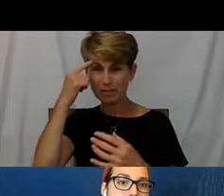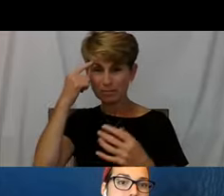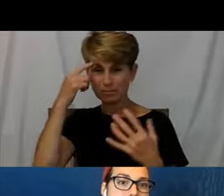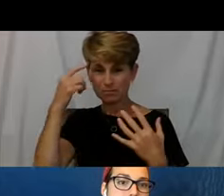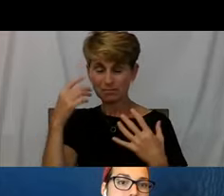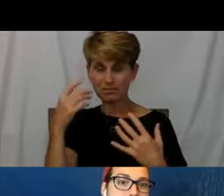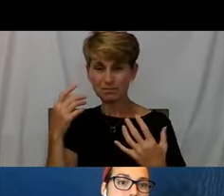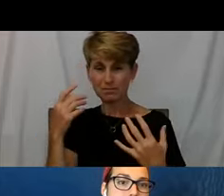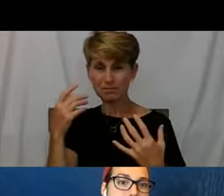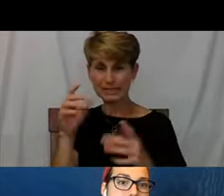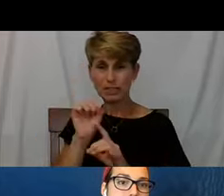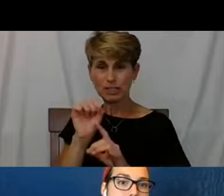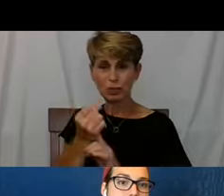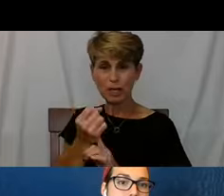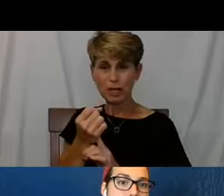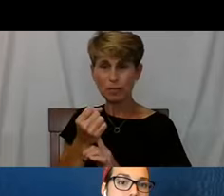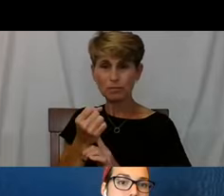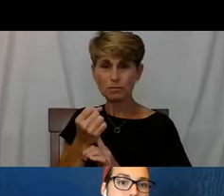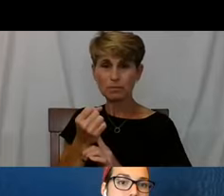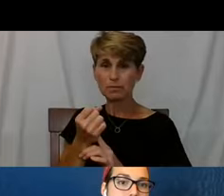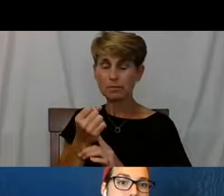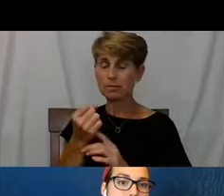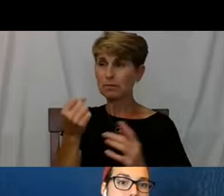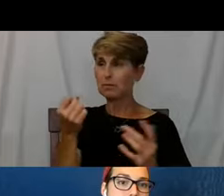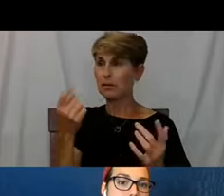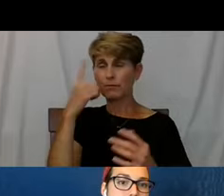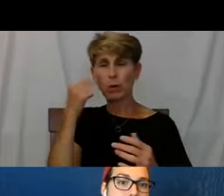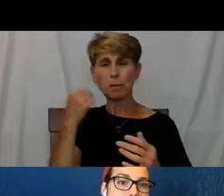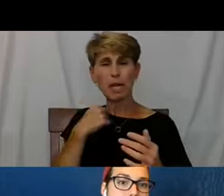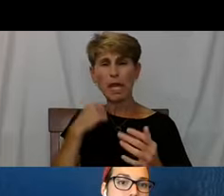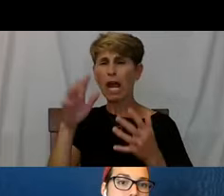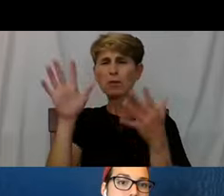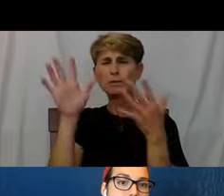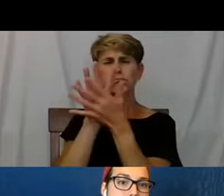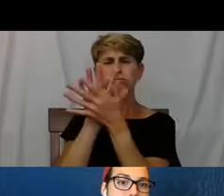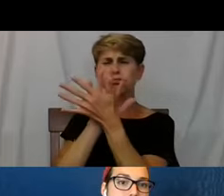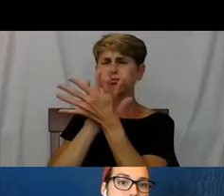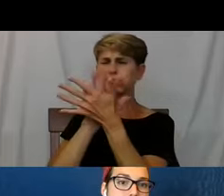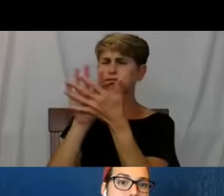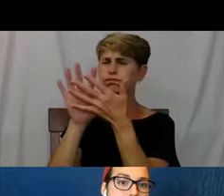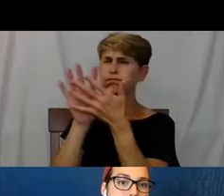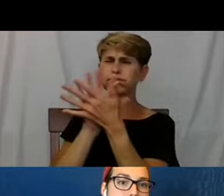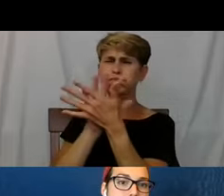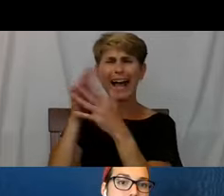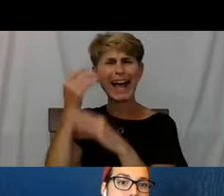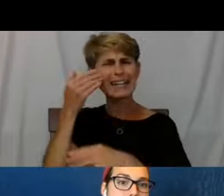I was so in a fog of war that I didn't know I was depressed. I thought I was hyperactive.